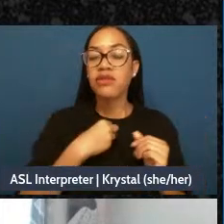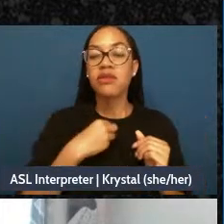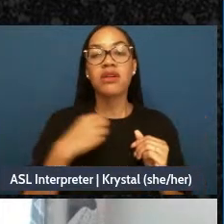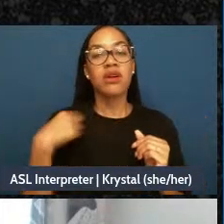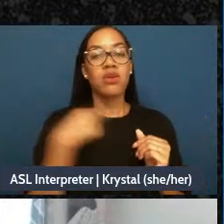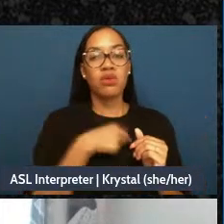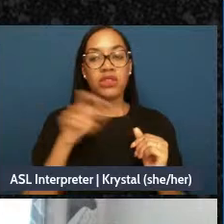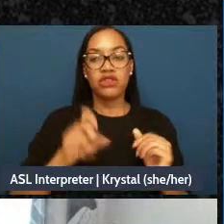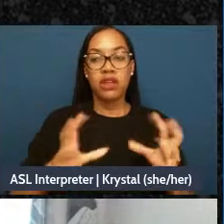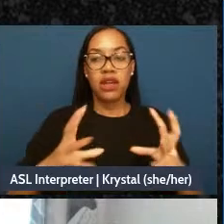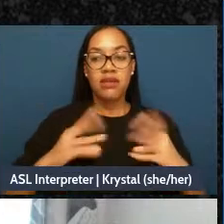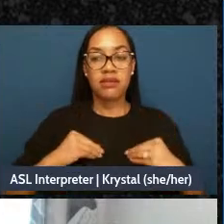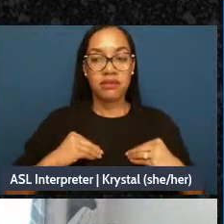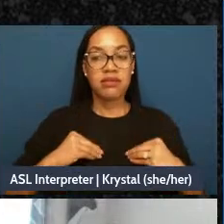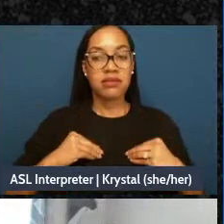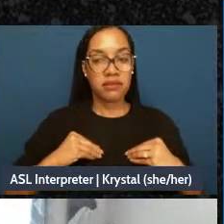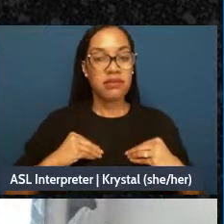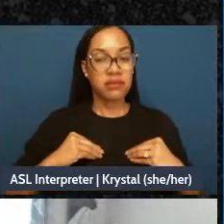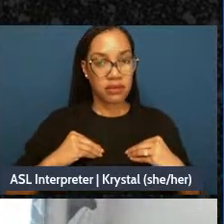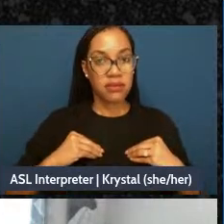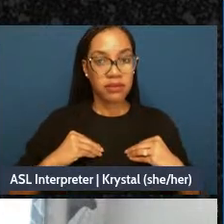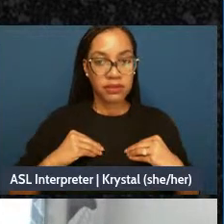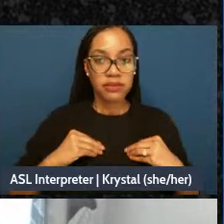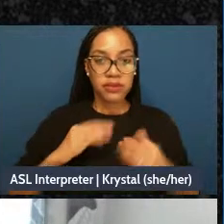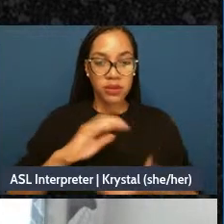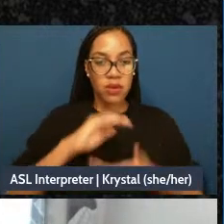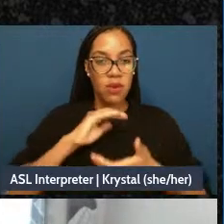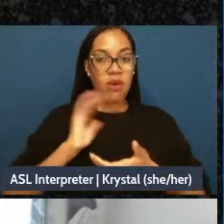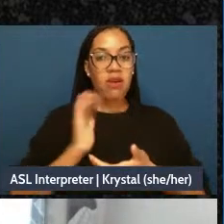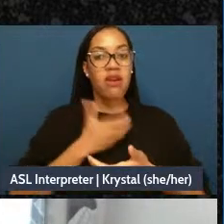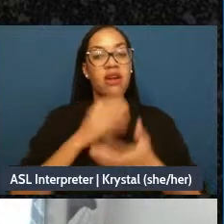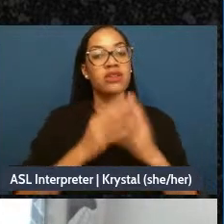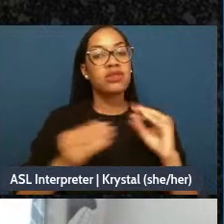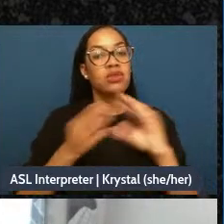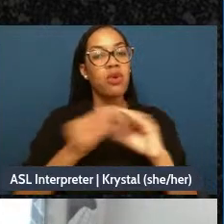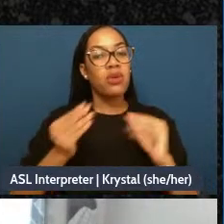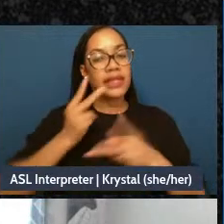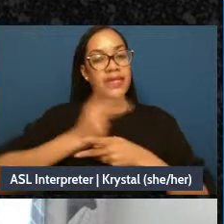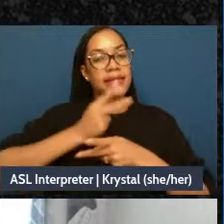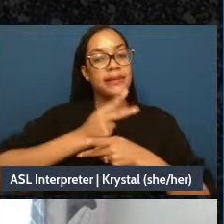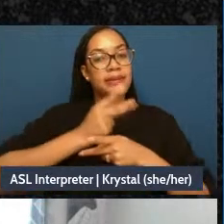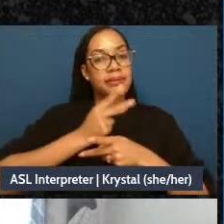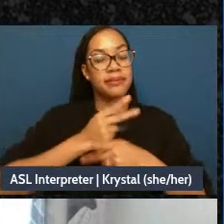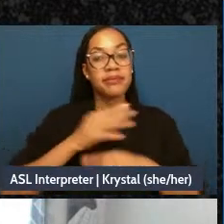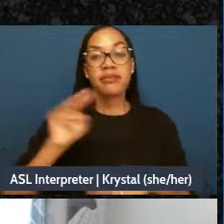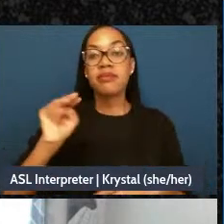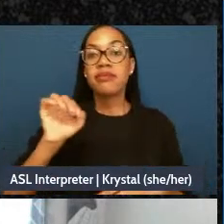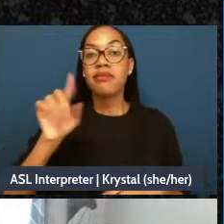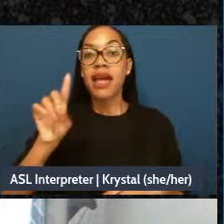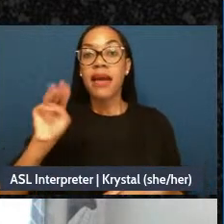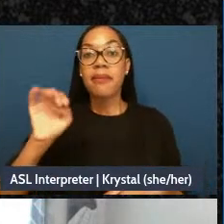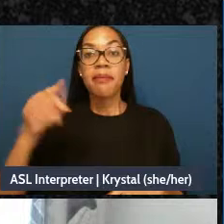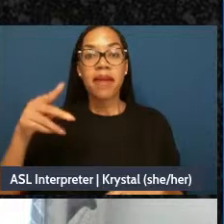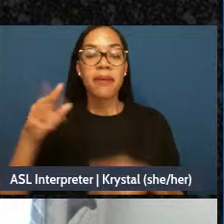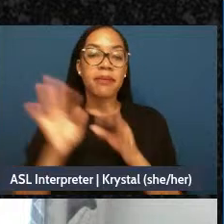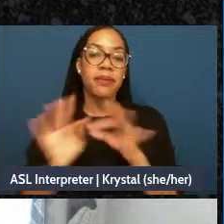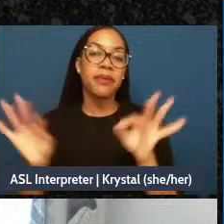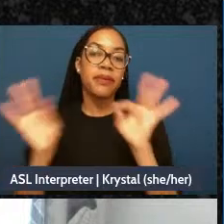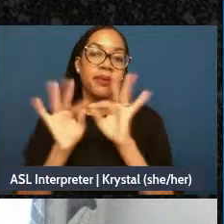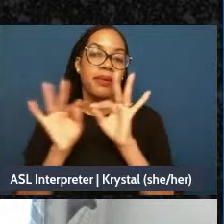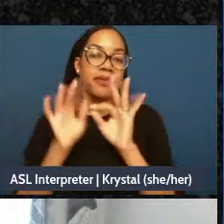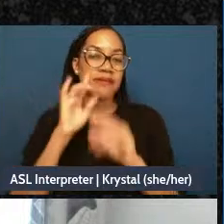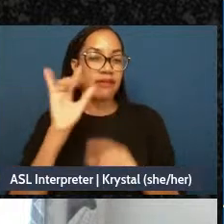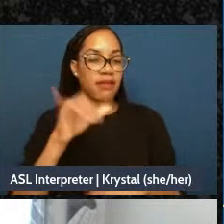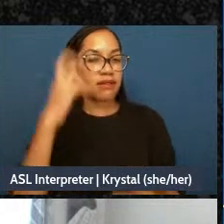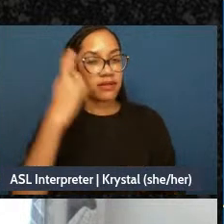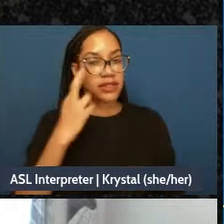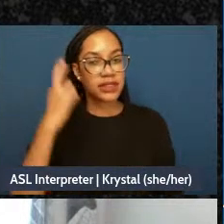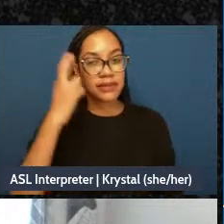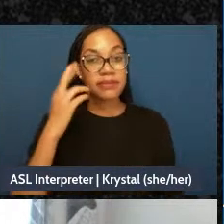that's what - that's why we think that mad maps can be so important, but for now next slide. We're